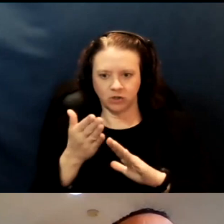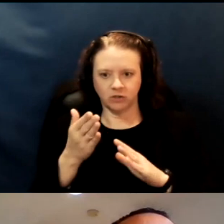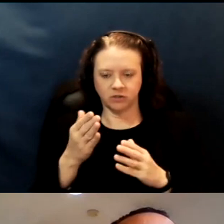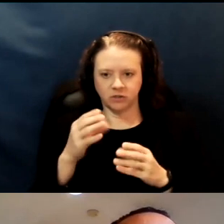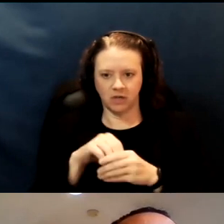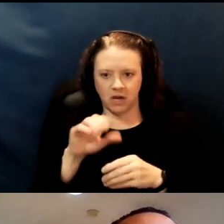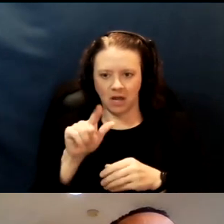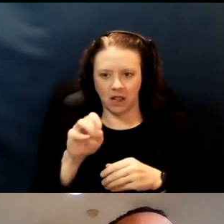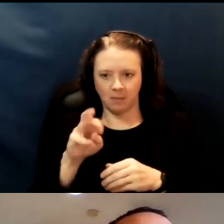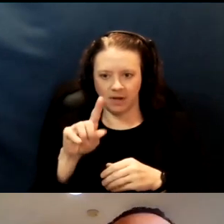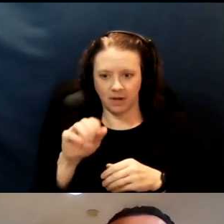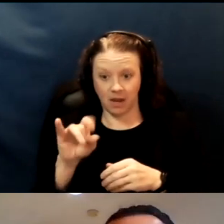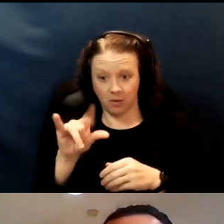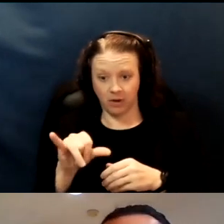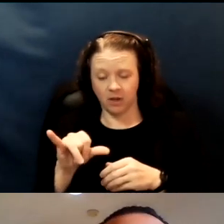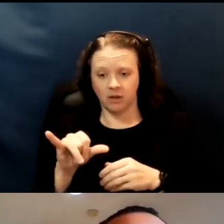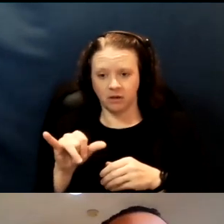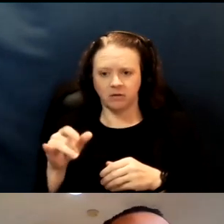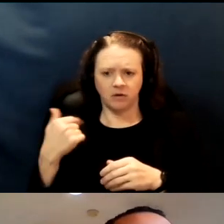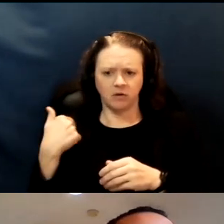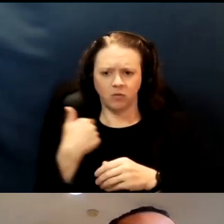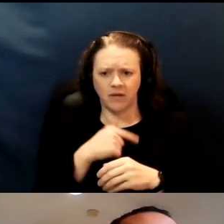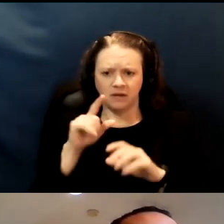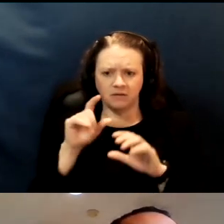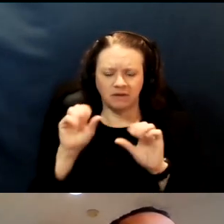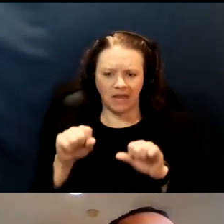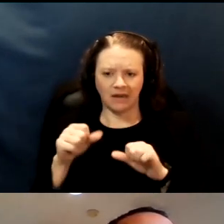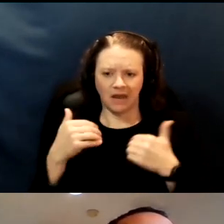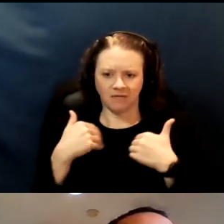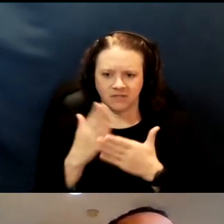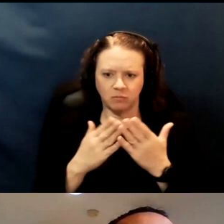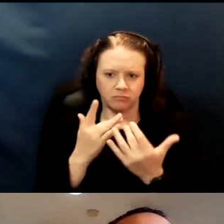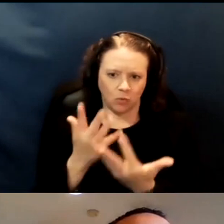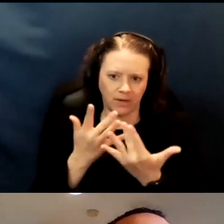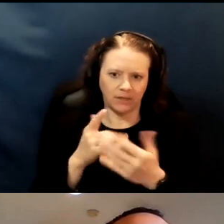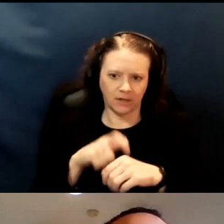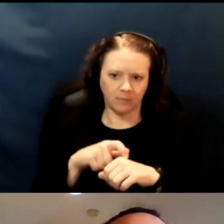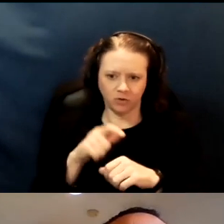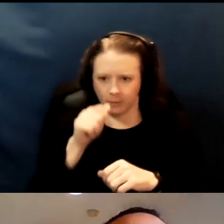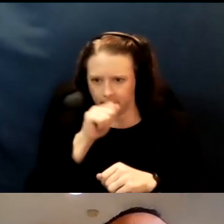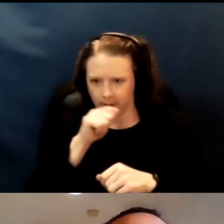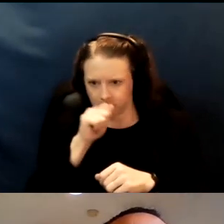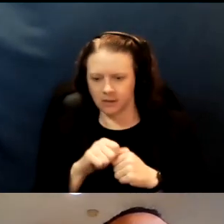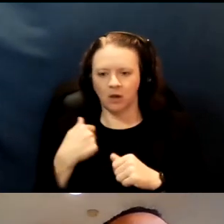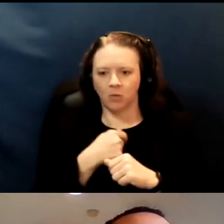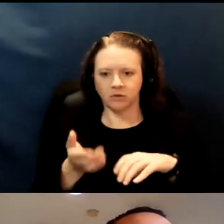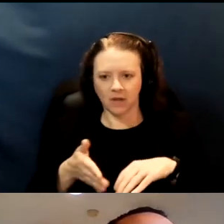but yeah, do be patient with us. We're also scaling up mobile vaccine partnerships and logistics.